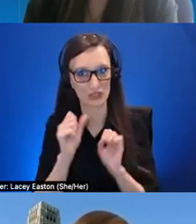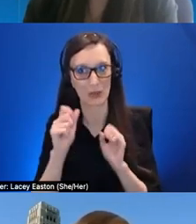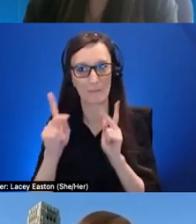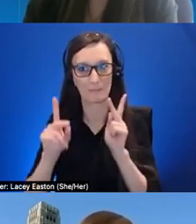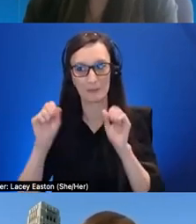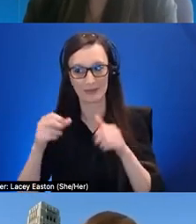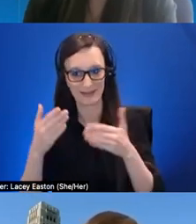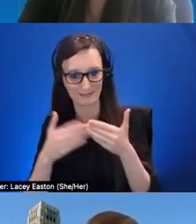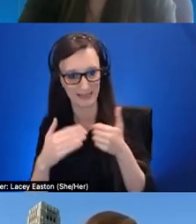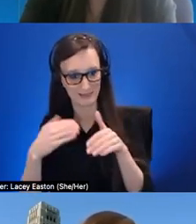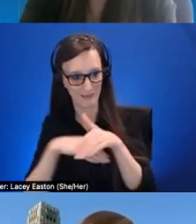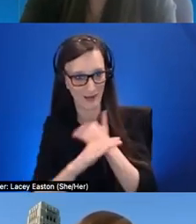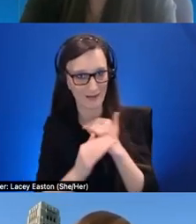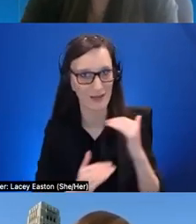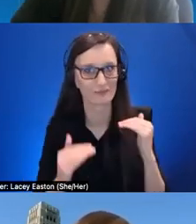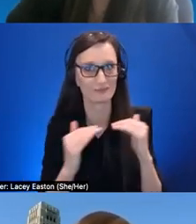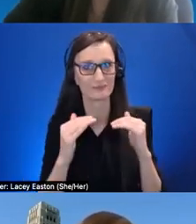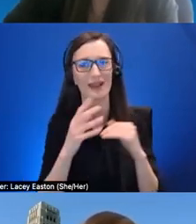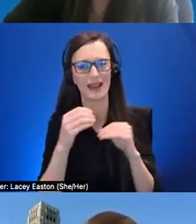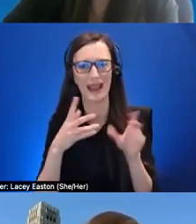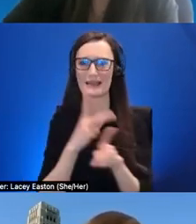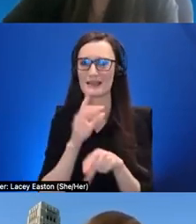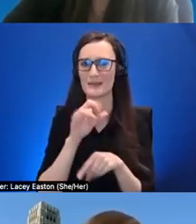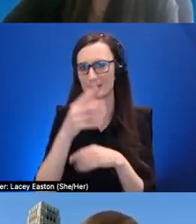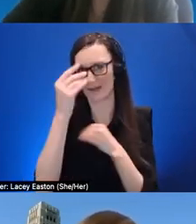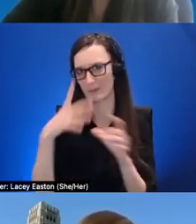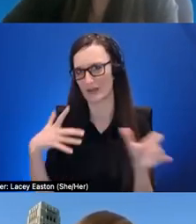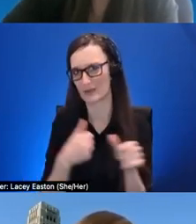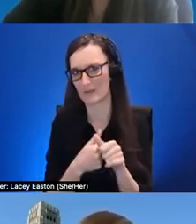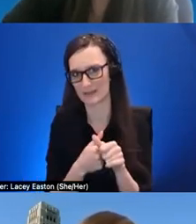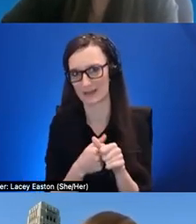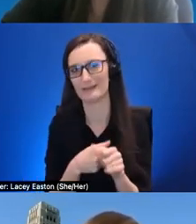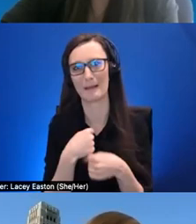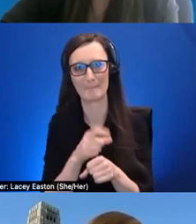and keeping those up to date right making sure that as the technology changes as